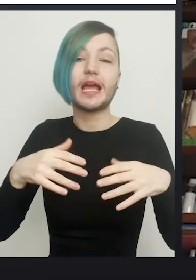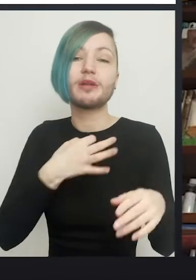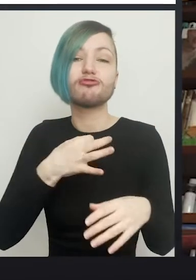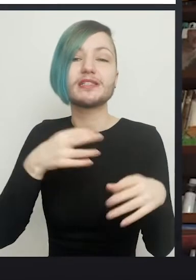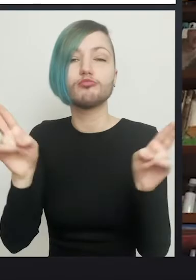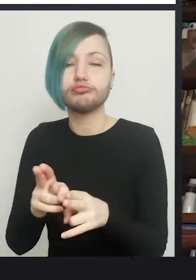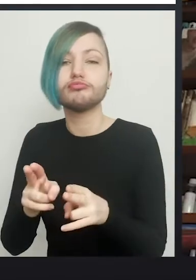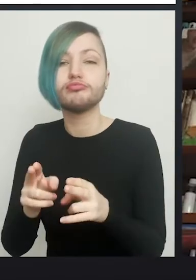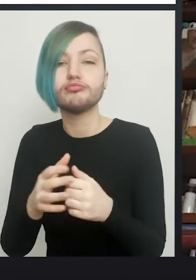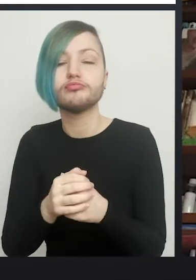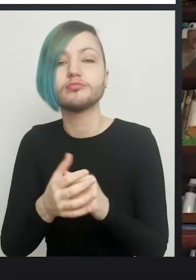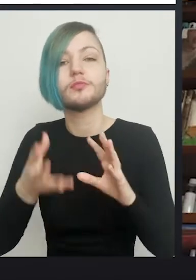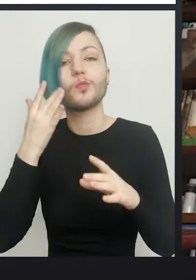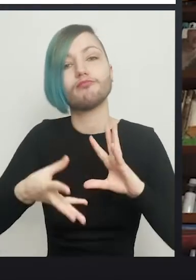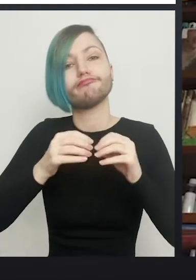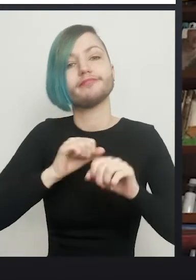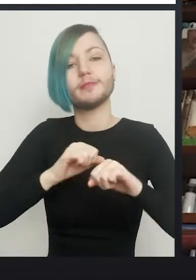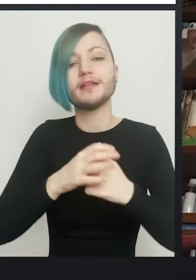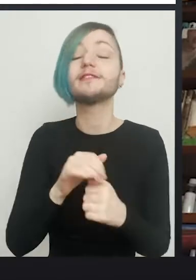Absolutely, and they come down to the operating theatre.